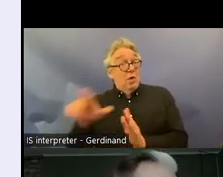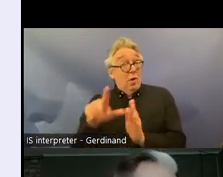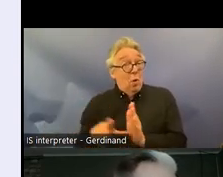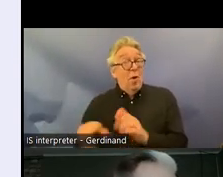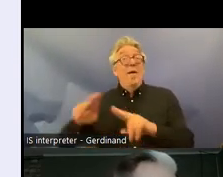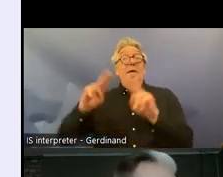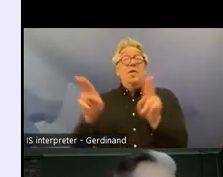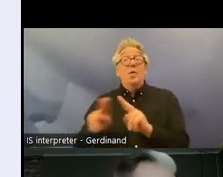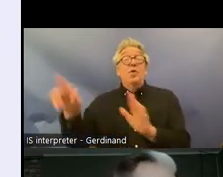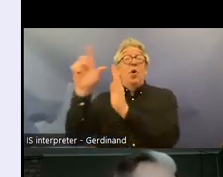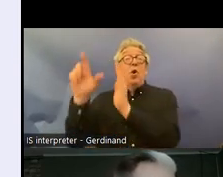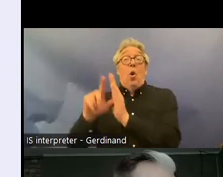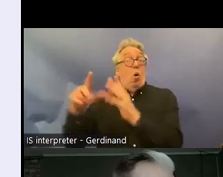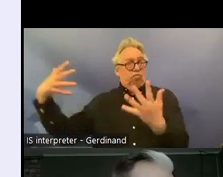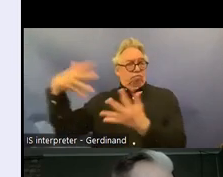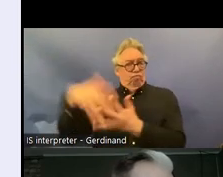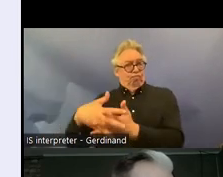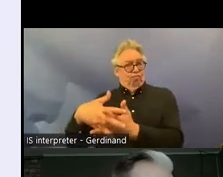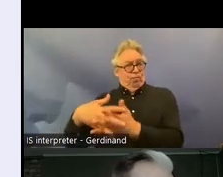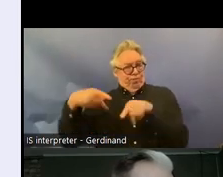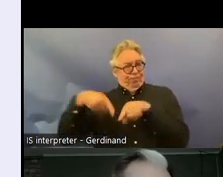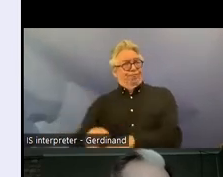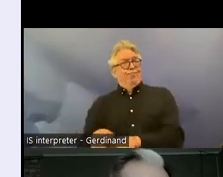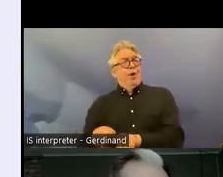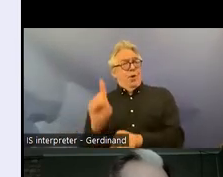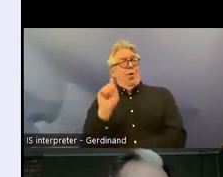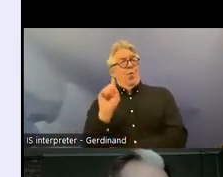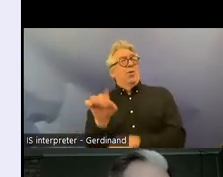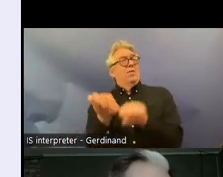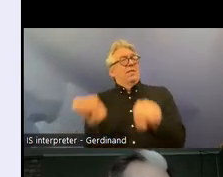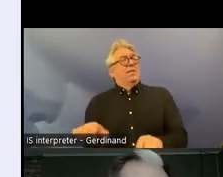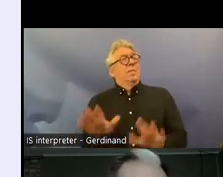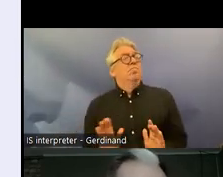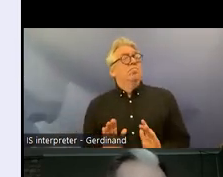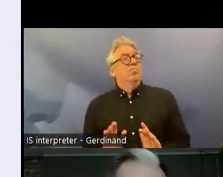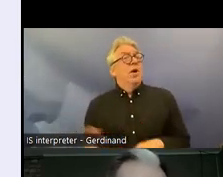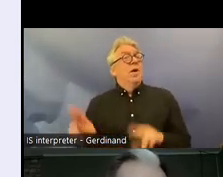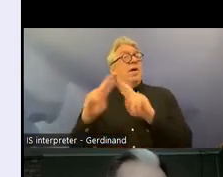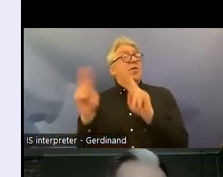United legal systems and where International conventions are directly